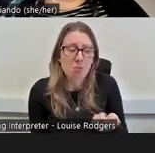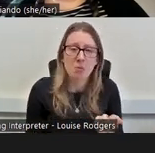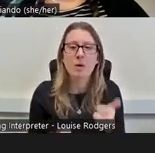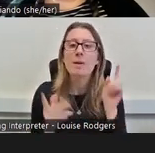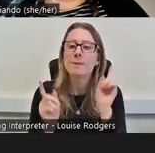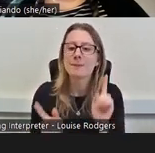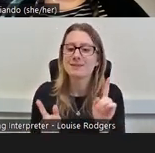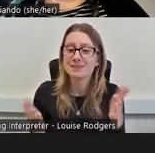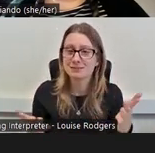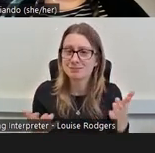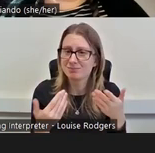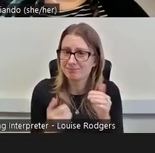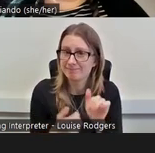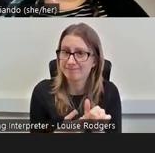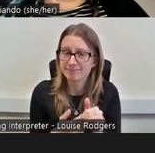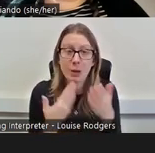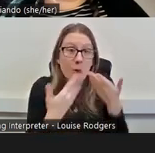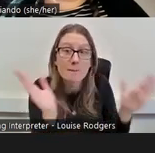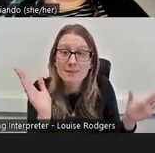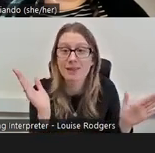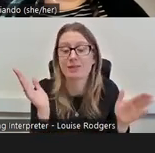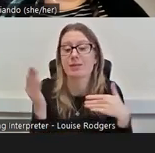Be open, be open to feedback.